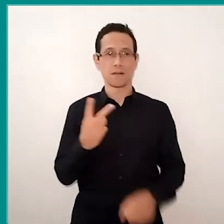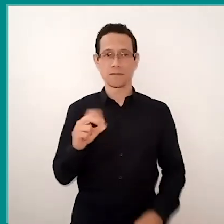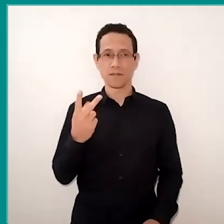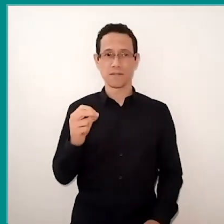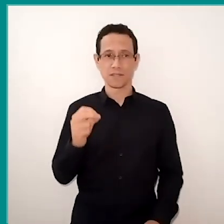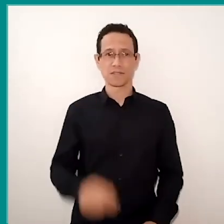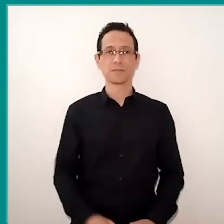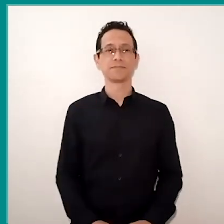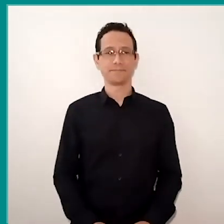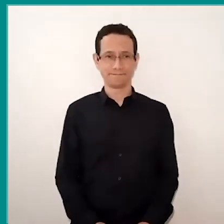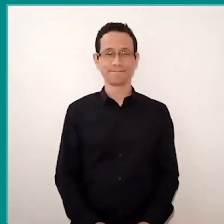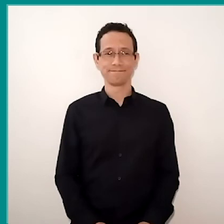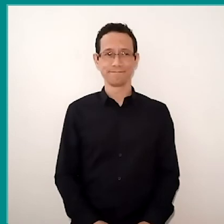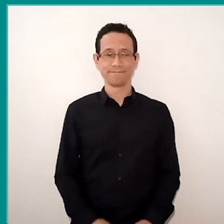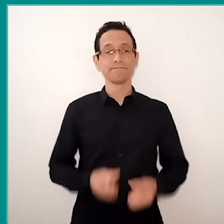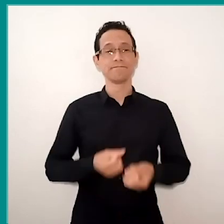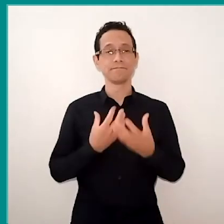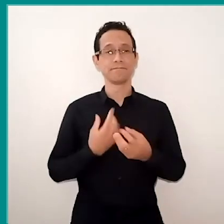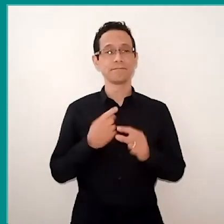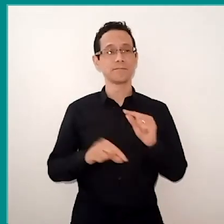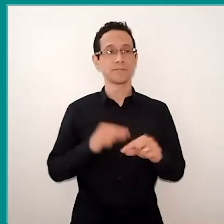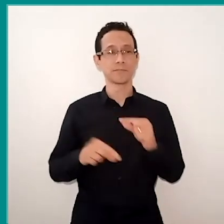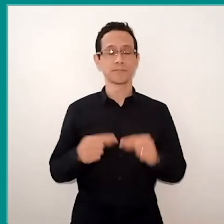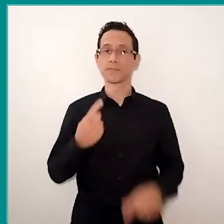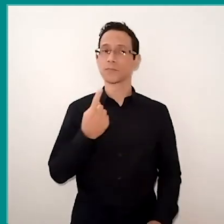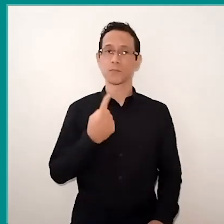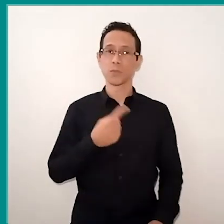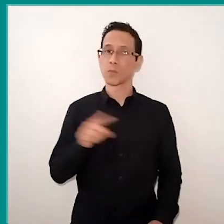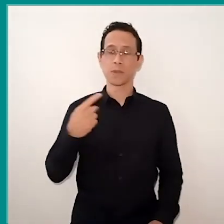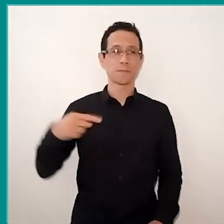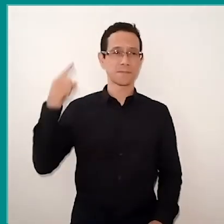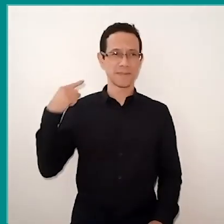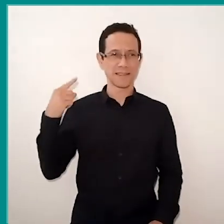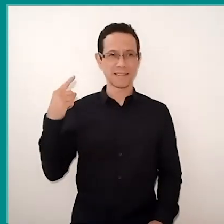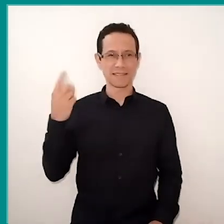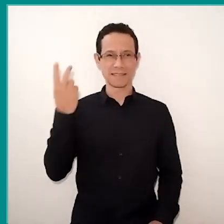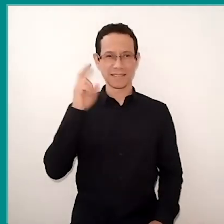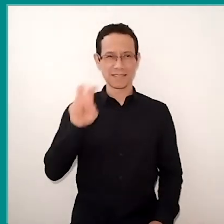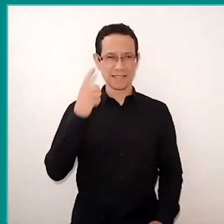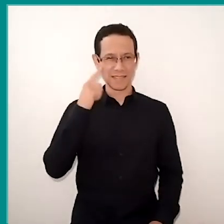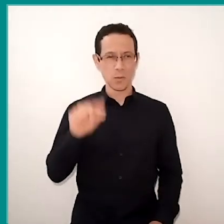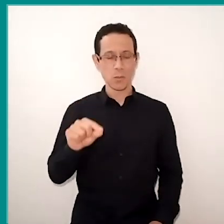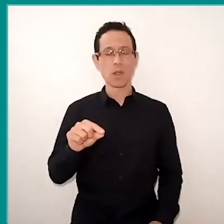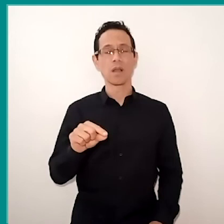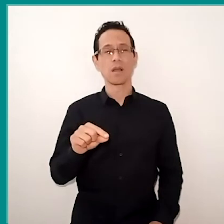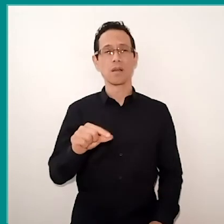and the data I bring here are the latest wave, fifth, which took place between November and December of last year.